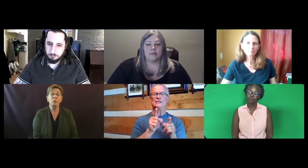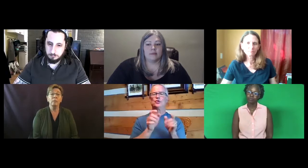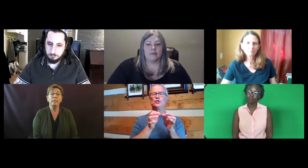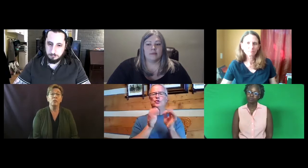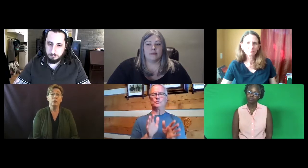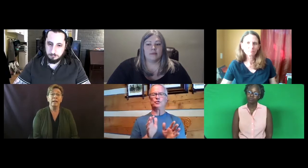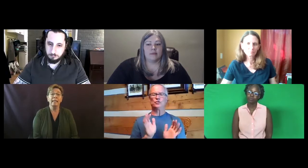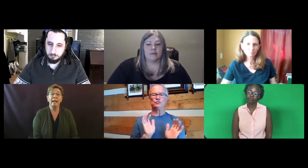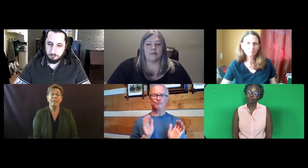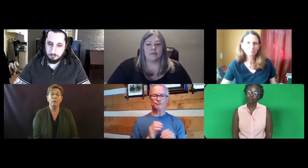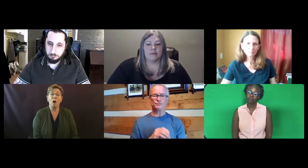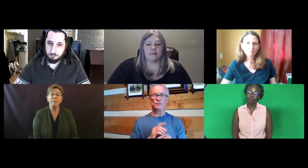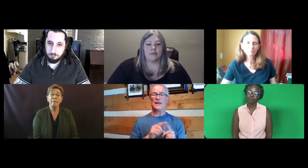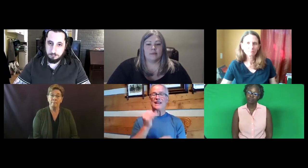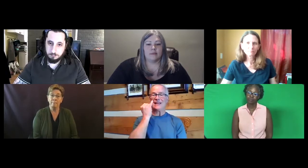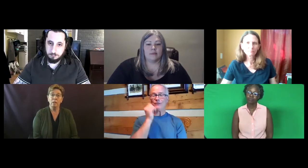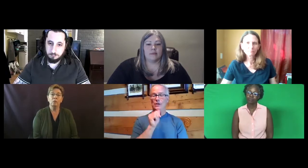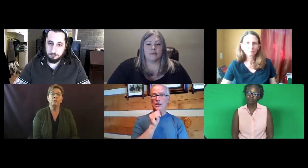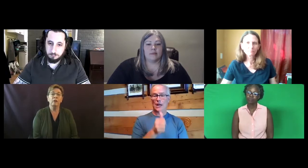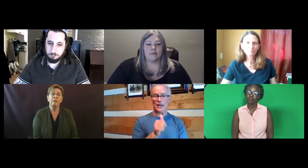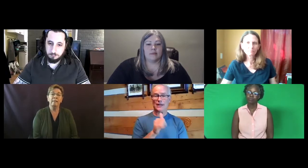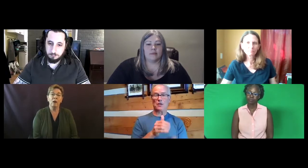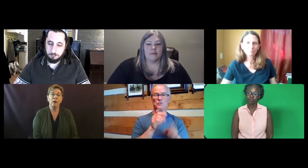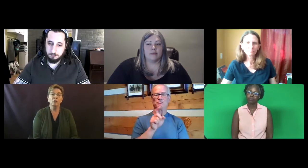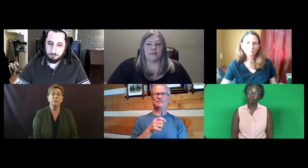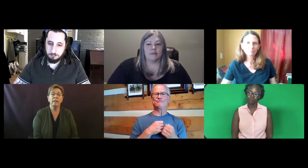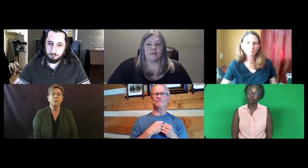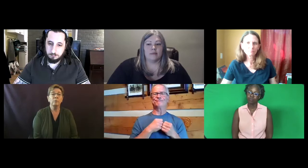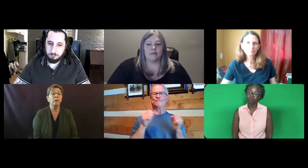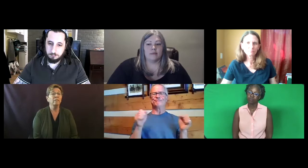Actually be certified and have that on them to verify they are a certified interpreter.